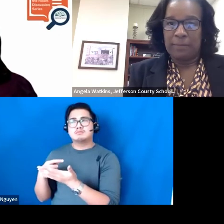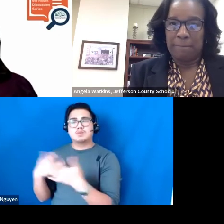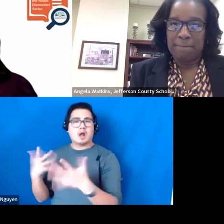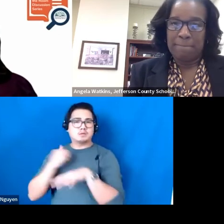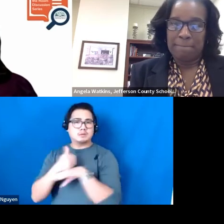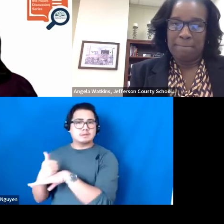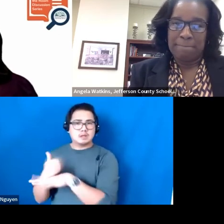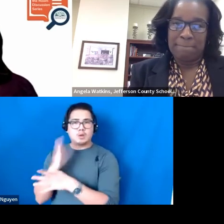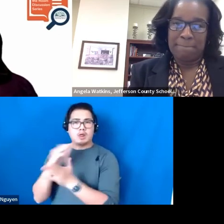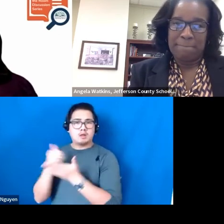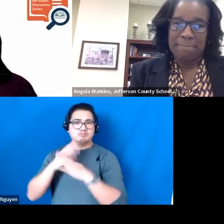SARAH SAYKO, Ed. D: Great. Thank you.